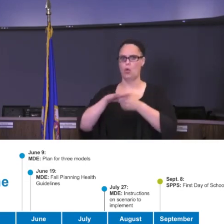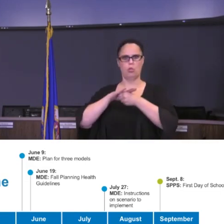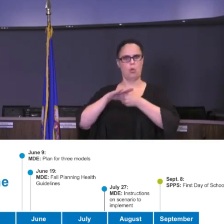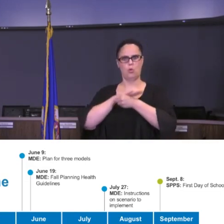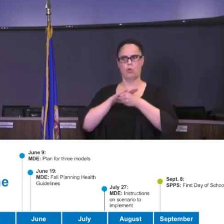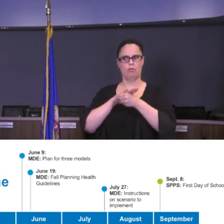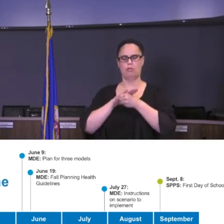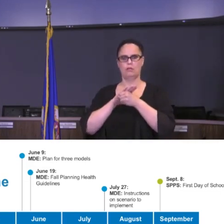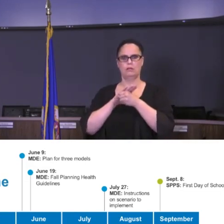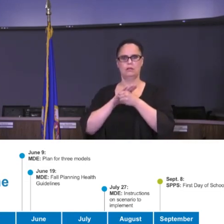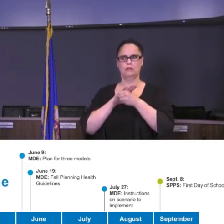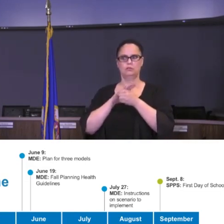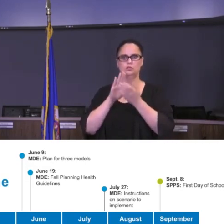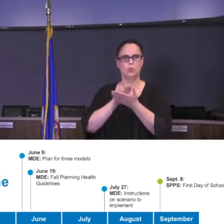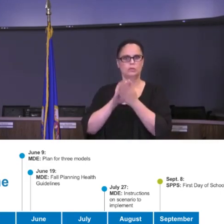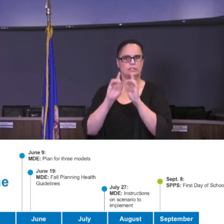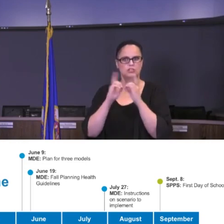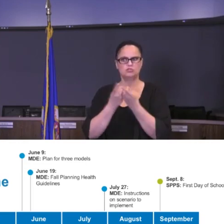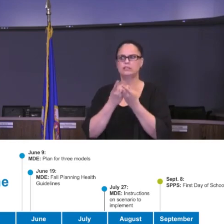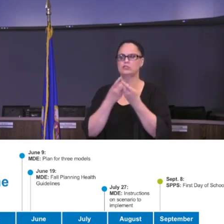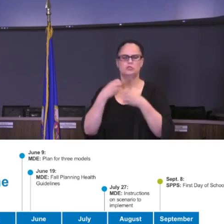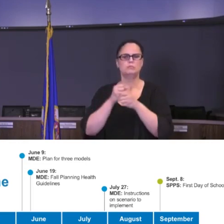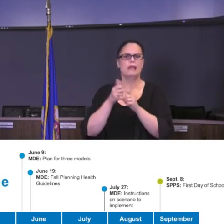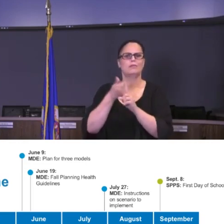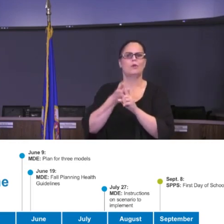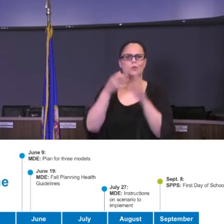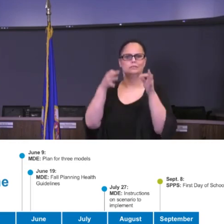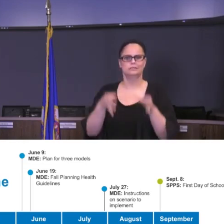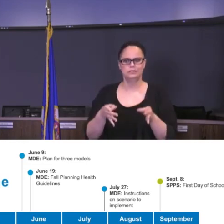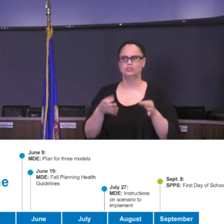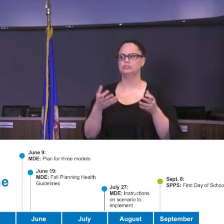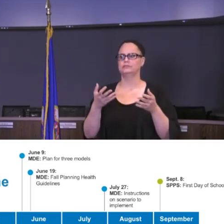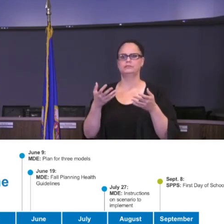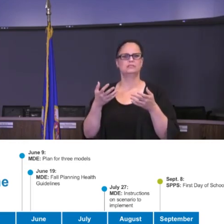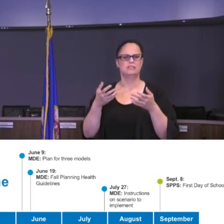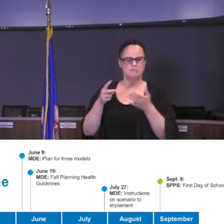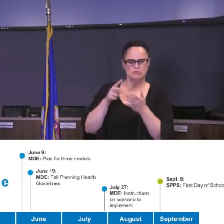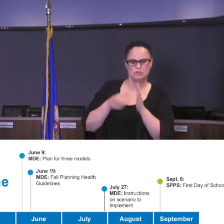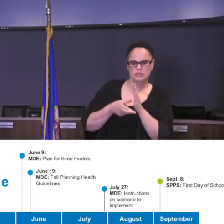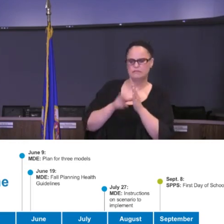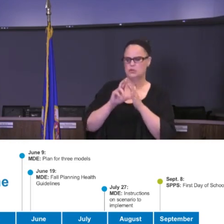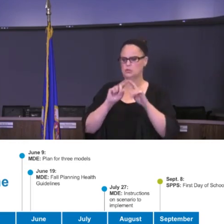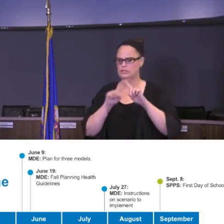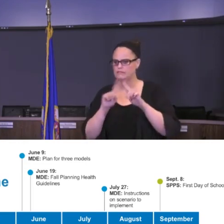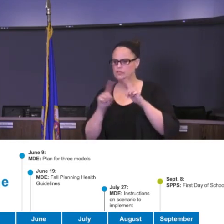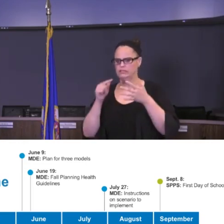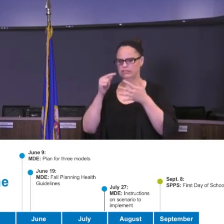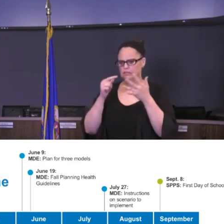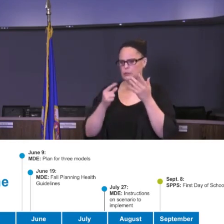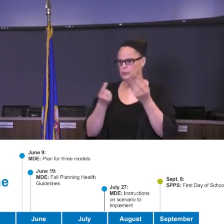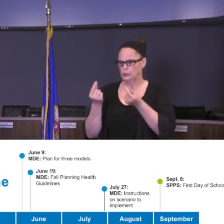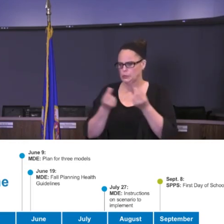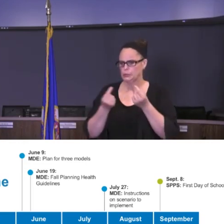decisions based on data and science that they're reviewing in their local areas, their cities, their counties, their